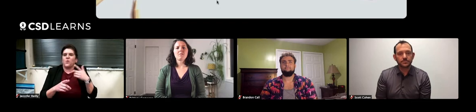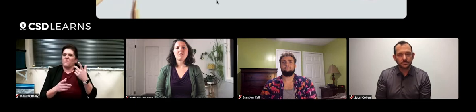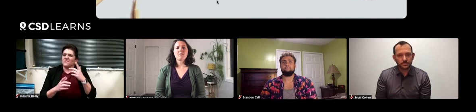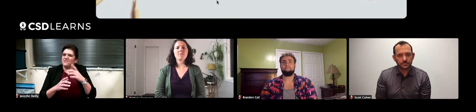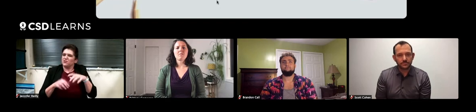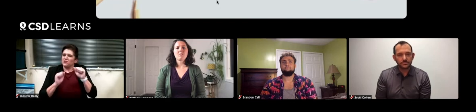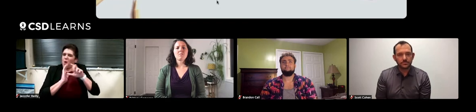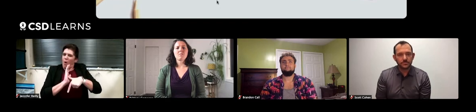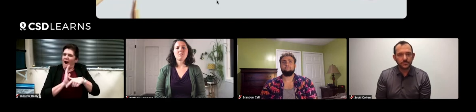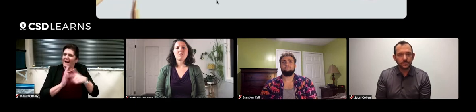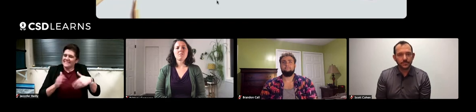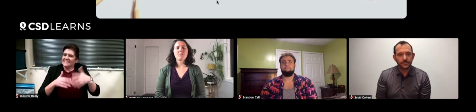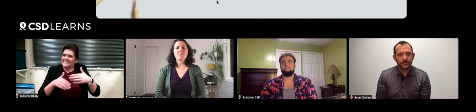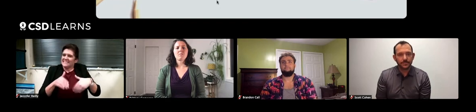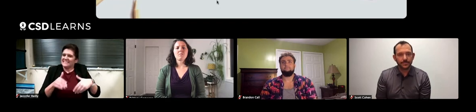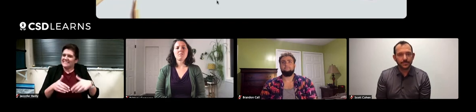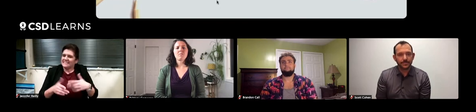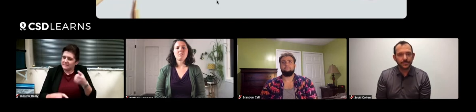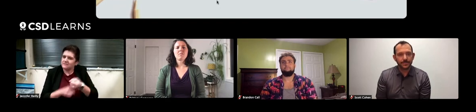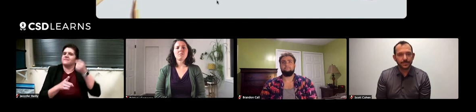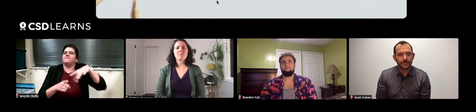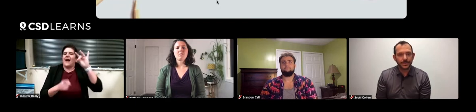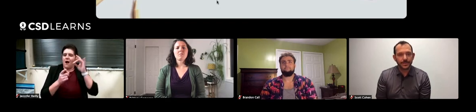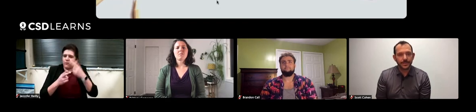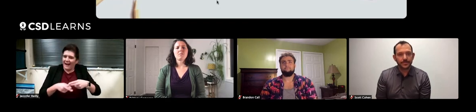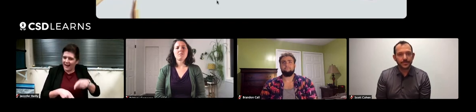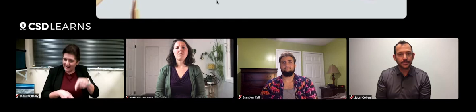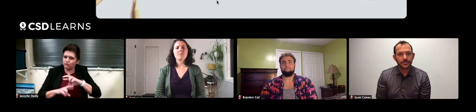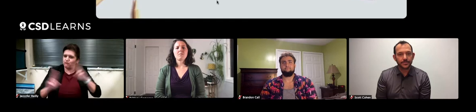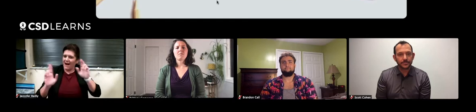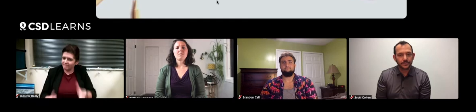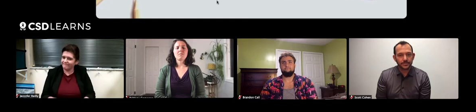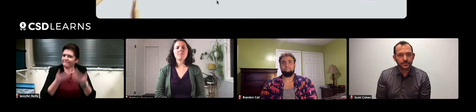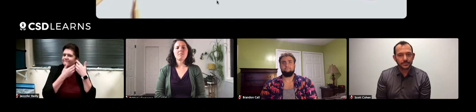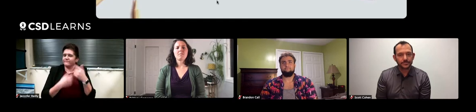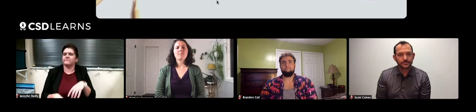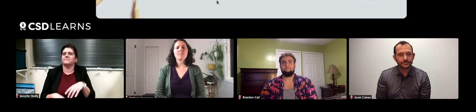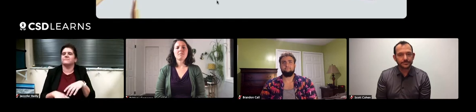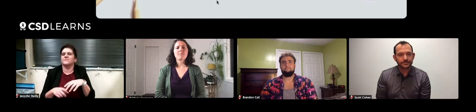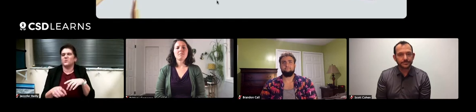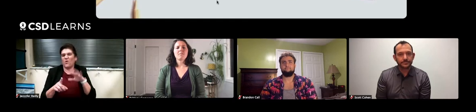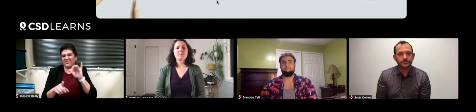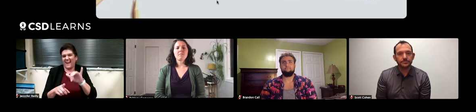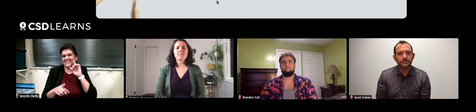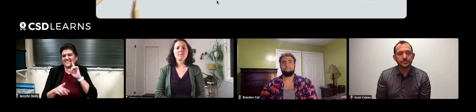So it took a while to excavate and to finally find the eggs and to pull them up.